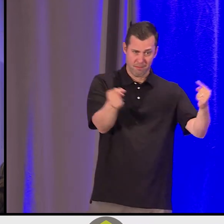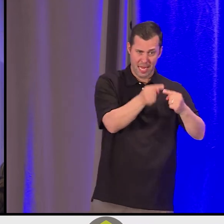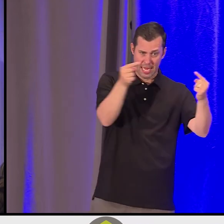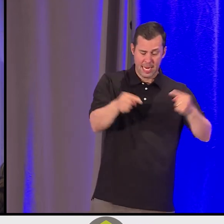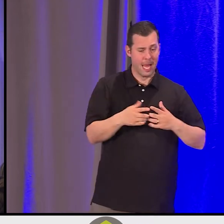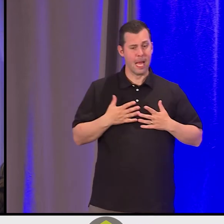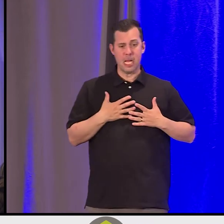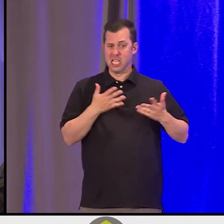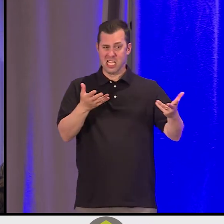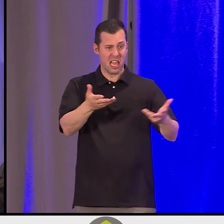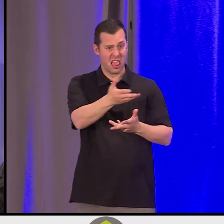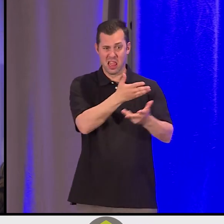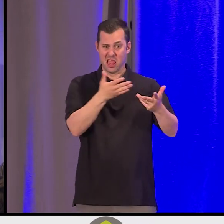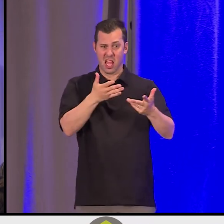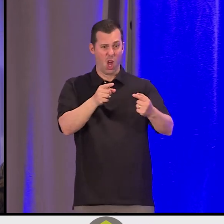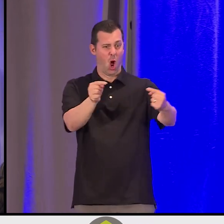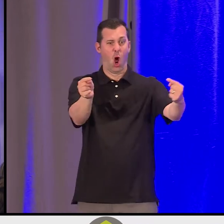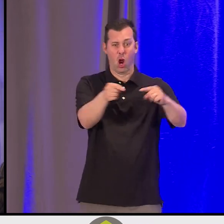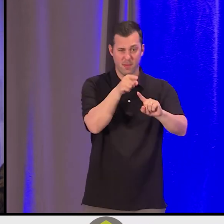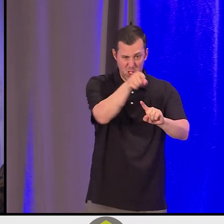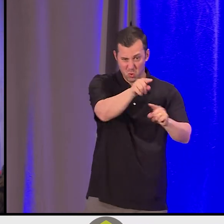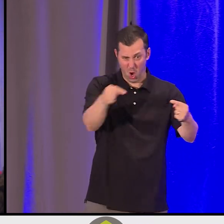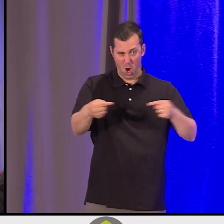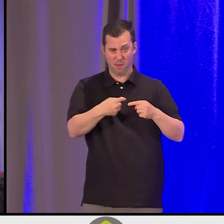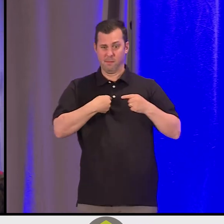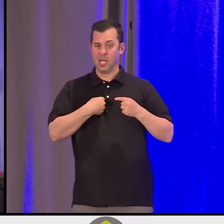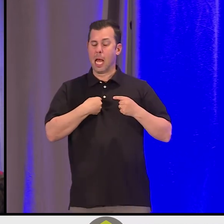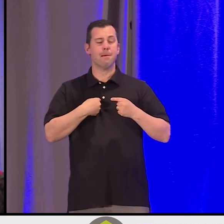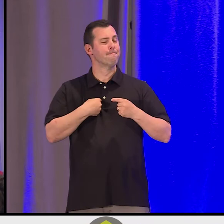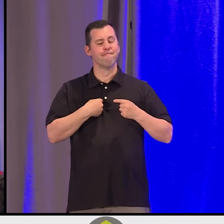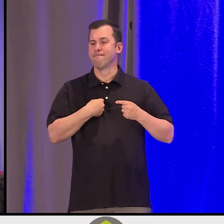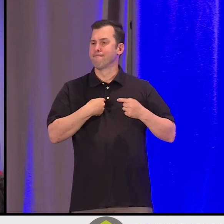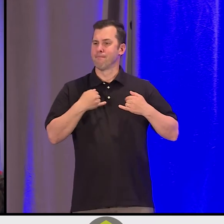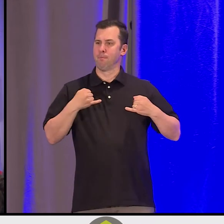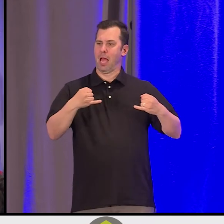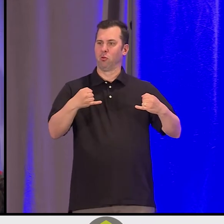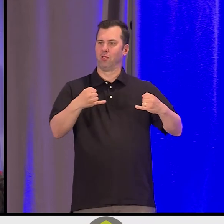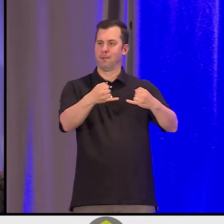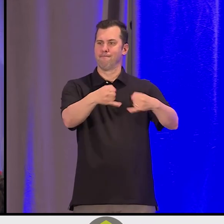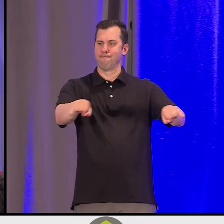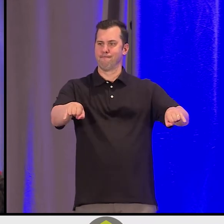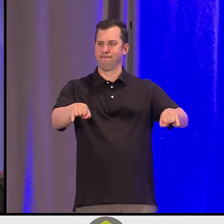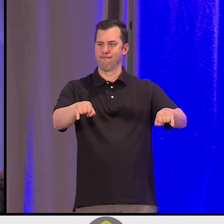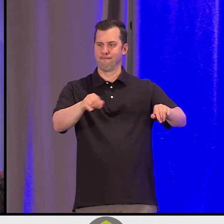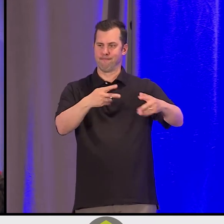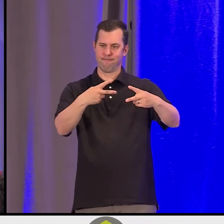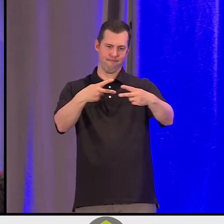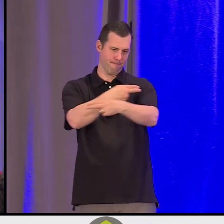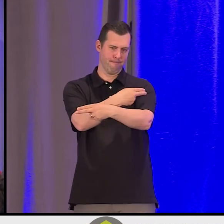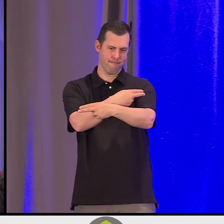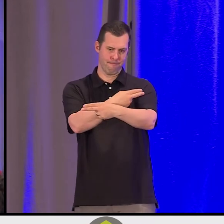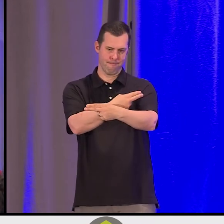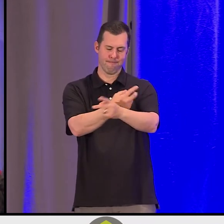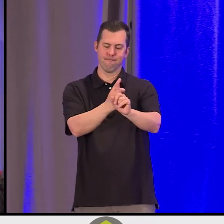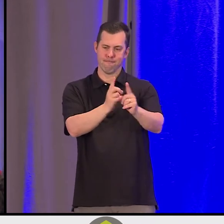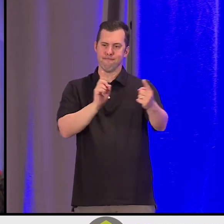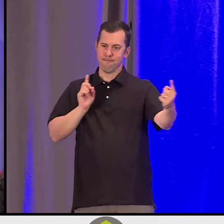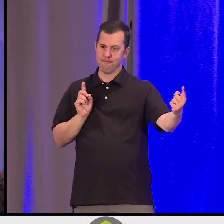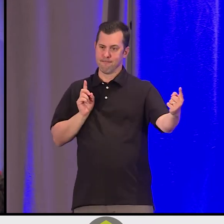then we're contributing further to that hurt. And so this is with boundaries, this is with good relationships. And it excites us.